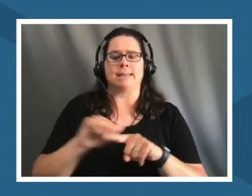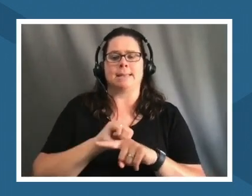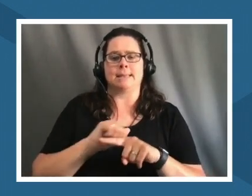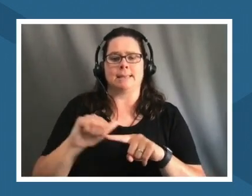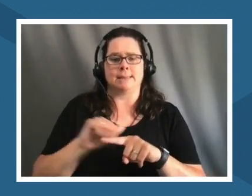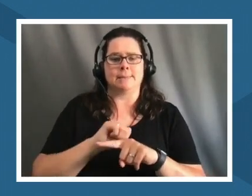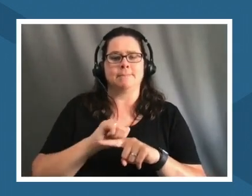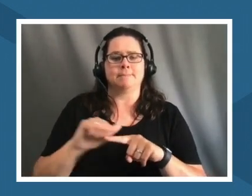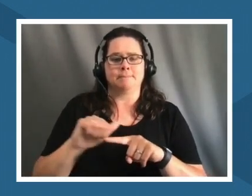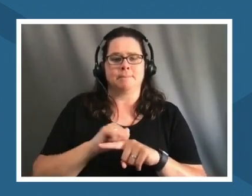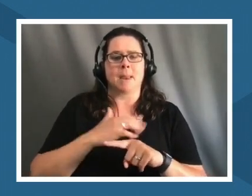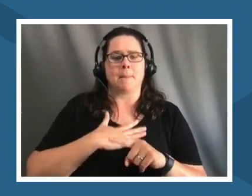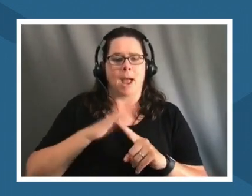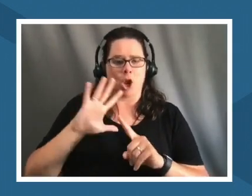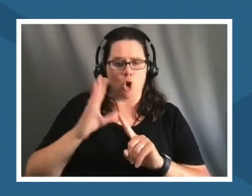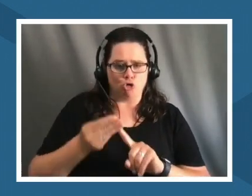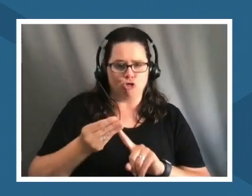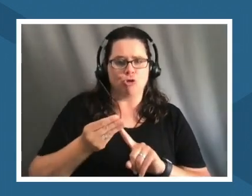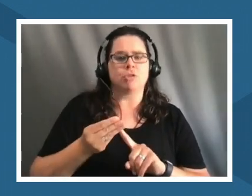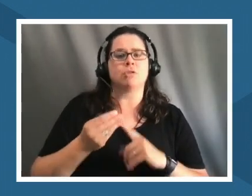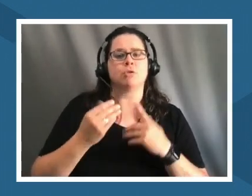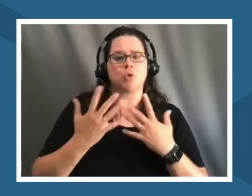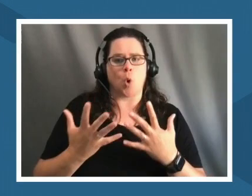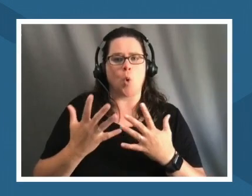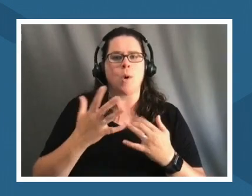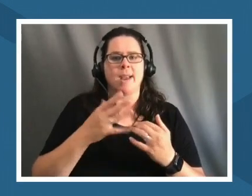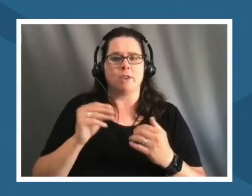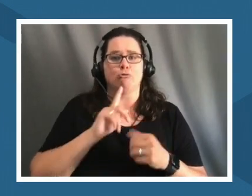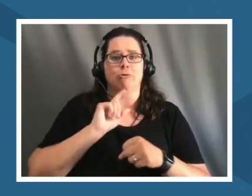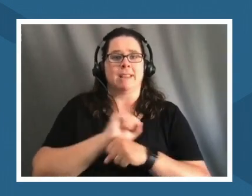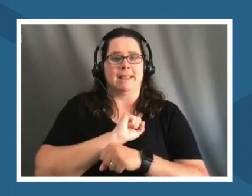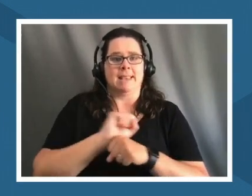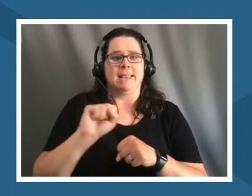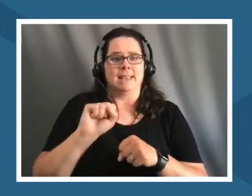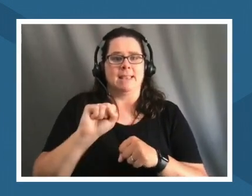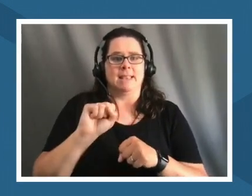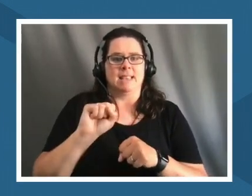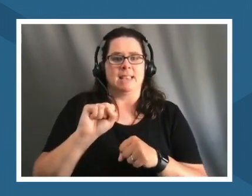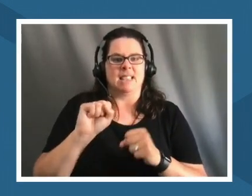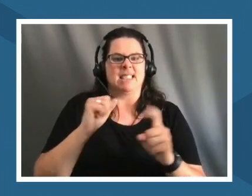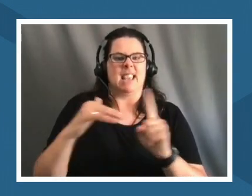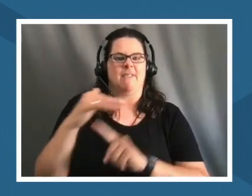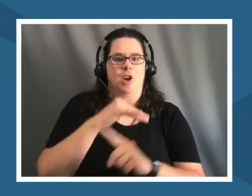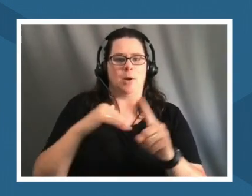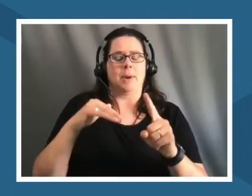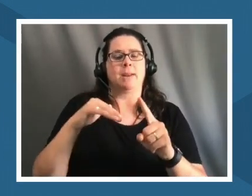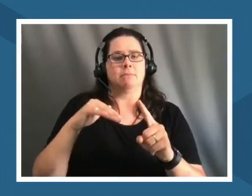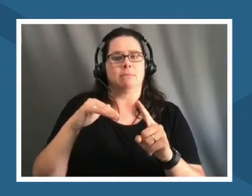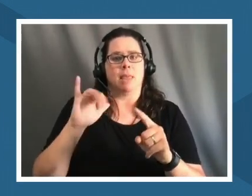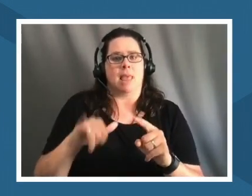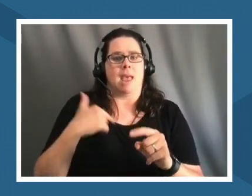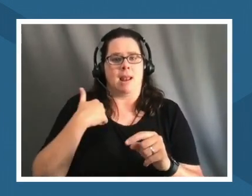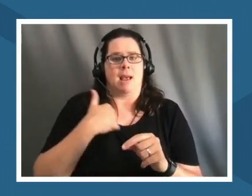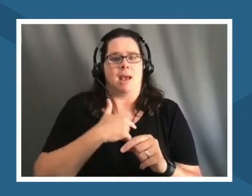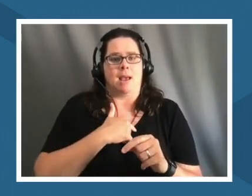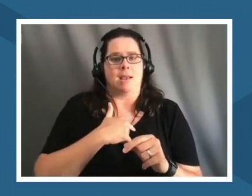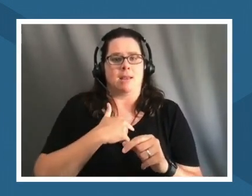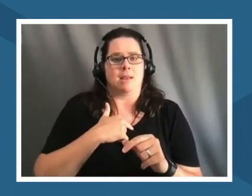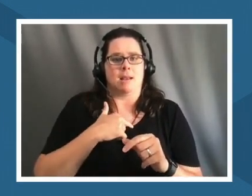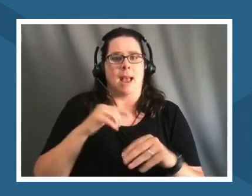my culture and so and it really is the environment in which i